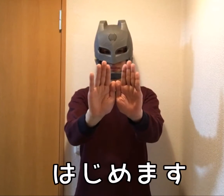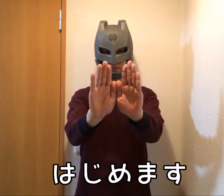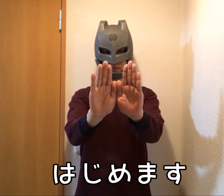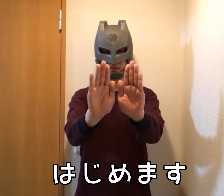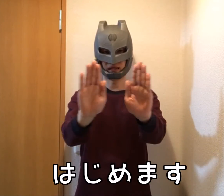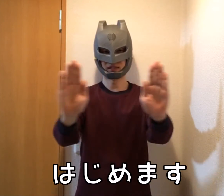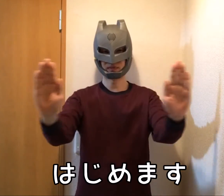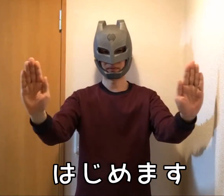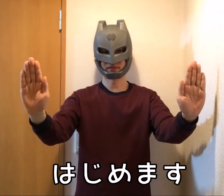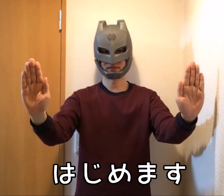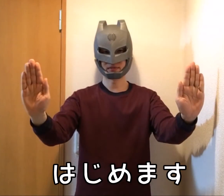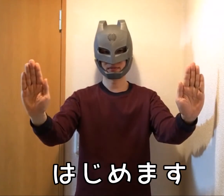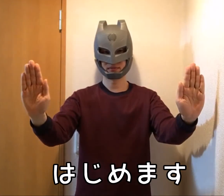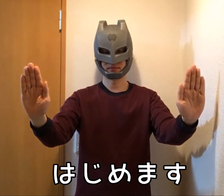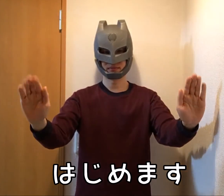Let's start